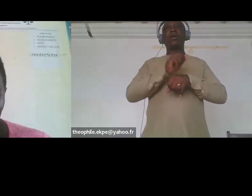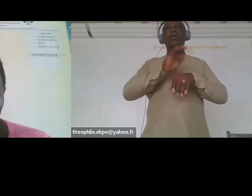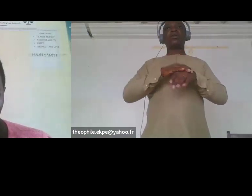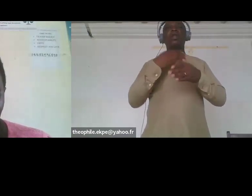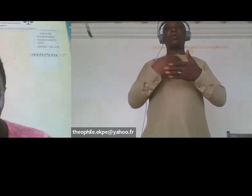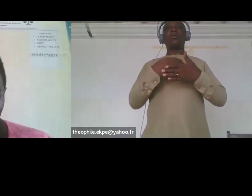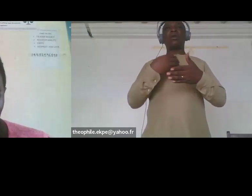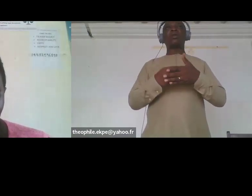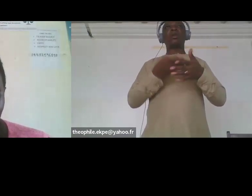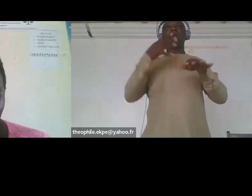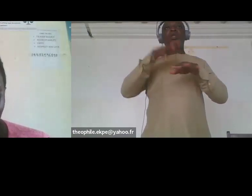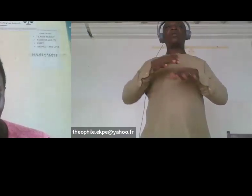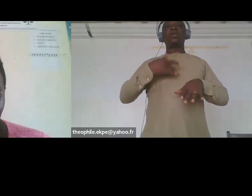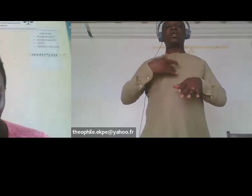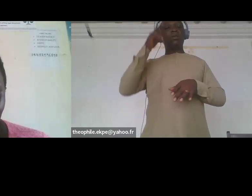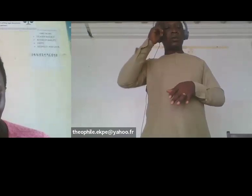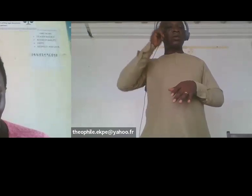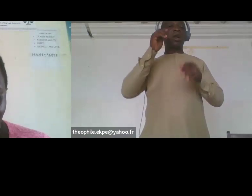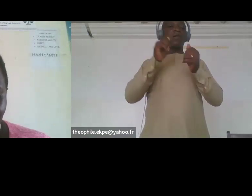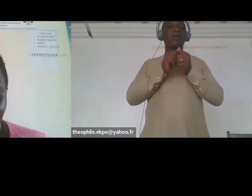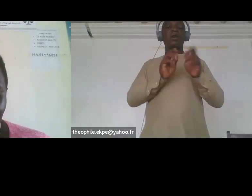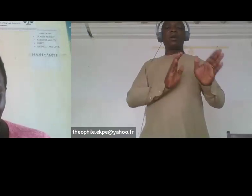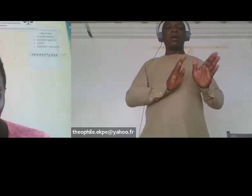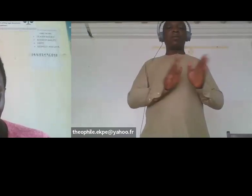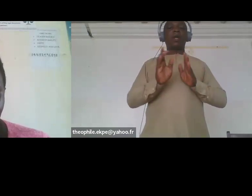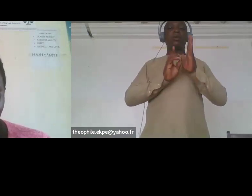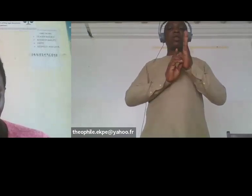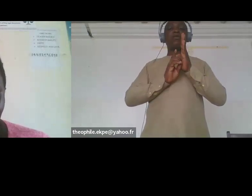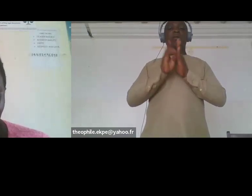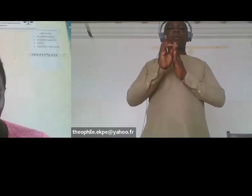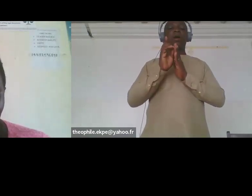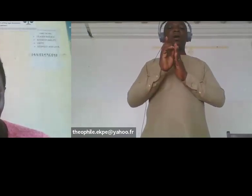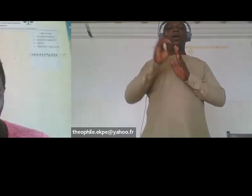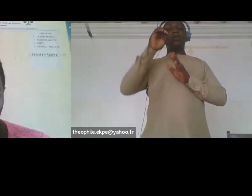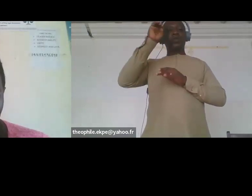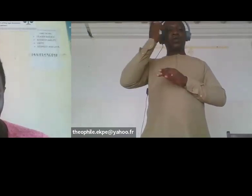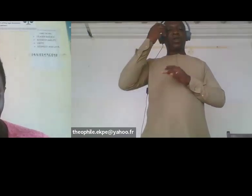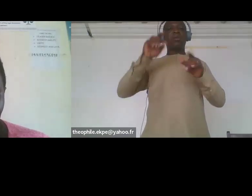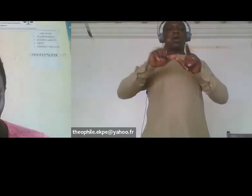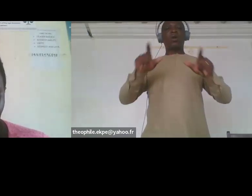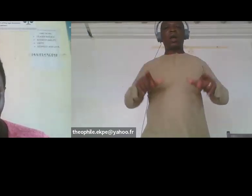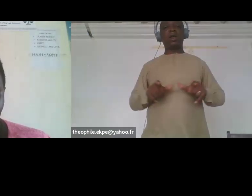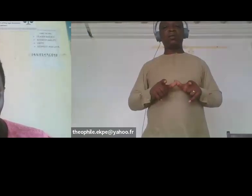with the local government development plans and local government budget team.